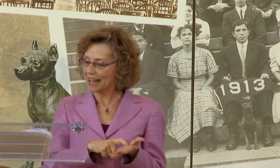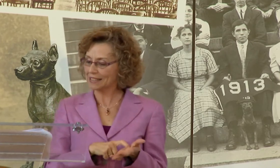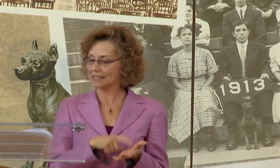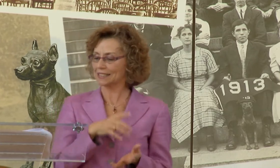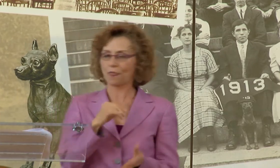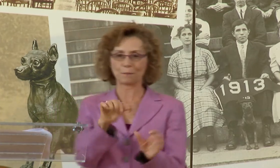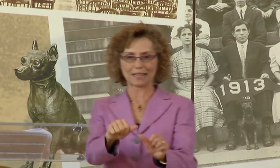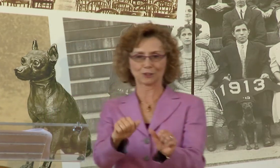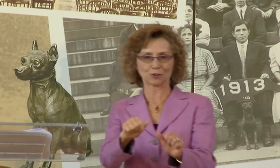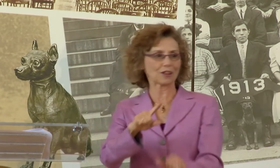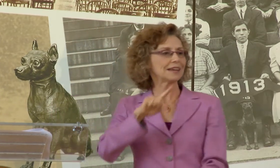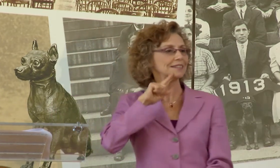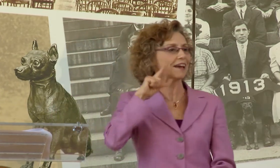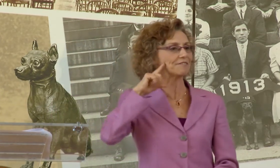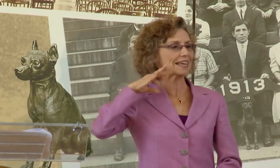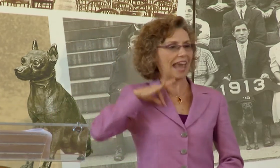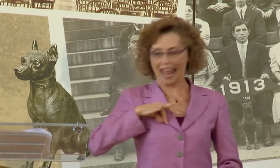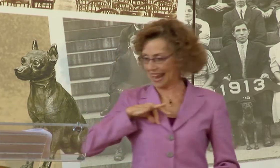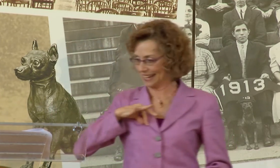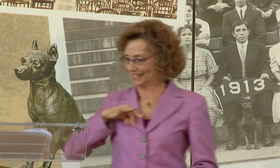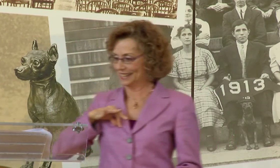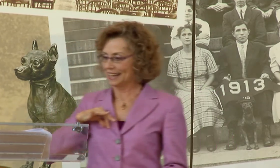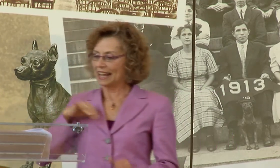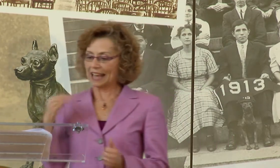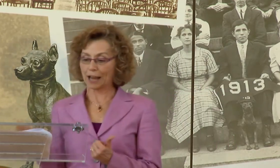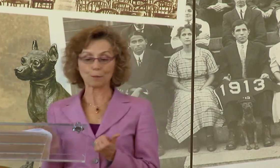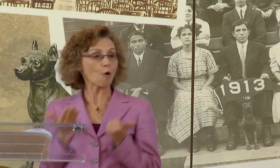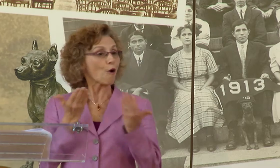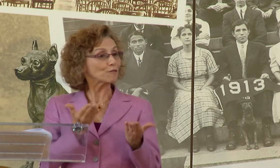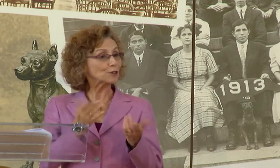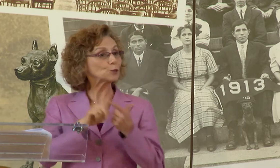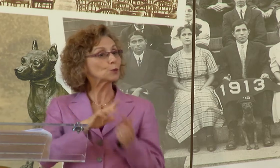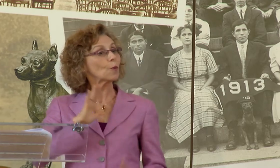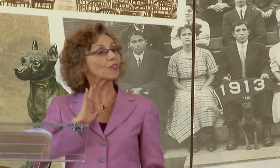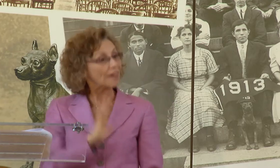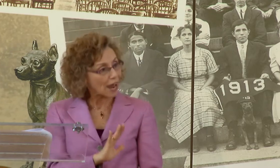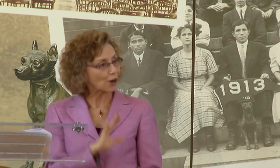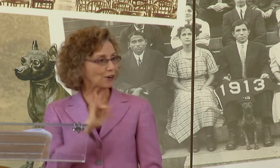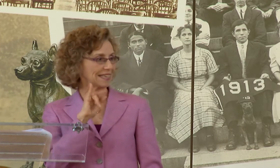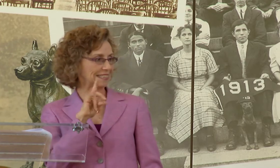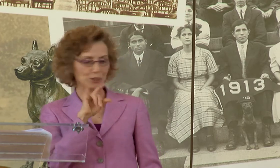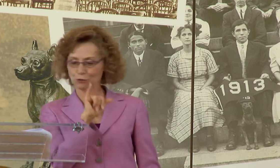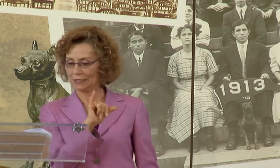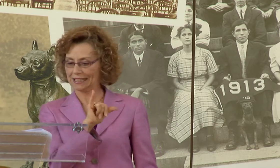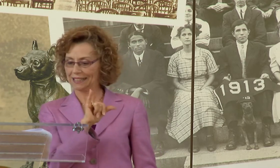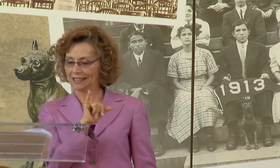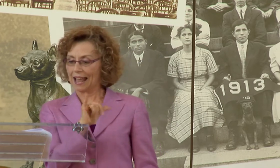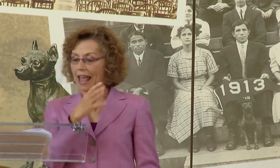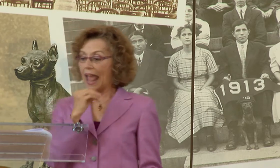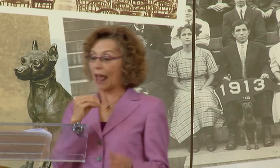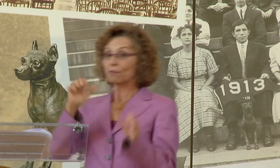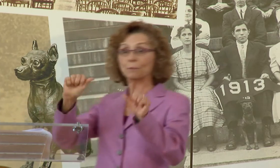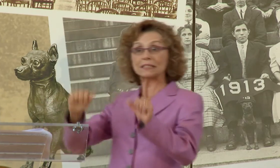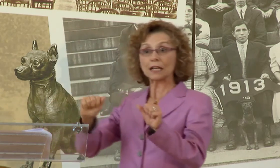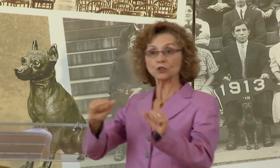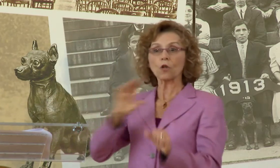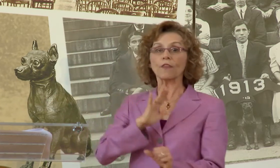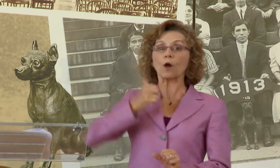WE'VE DISCOVERED THIS PARTNERSHIP AND RECOGNIZED THE POTENTIAL FOR DEAF GAIN OPPORTUNITIES.